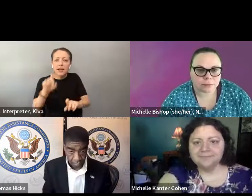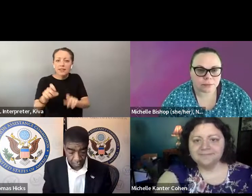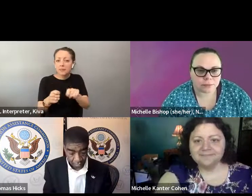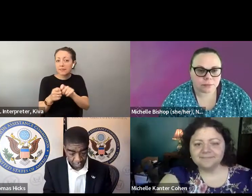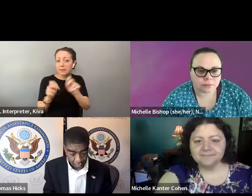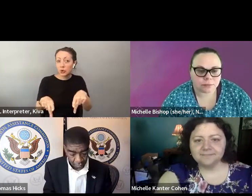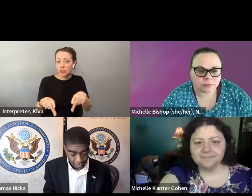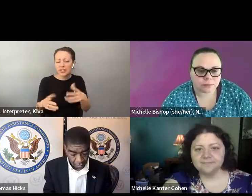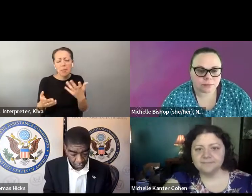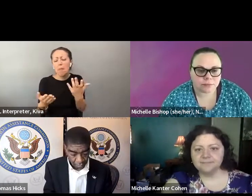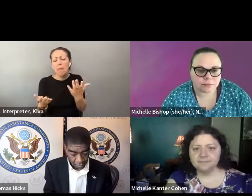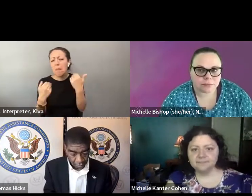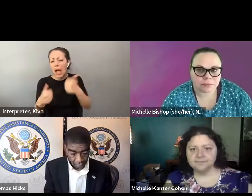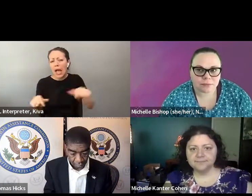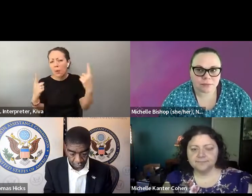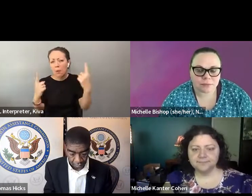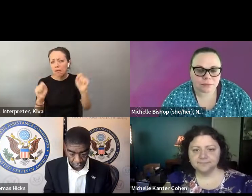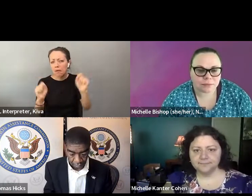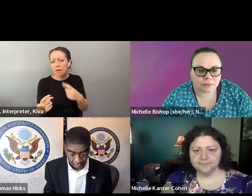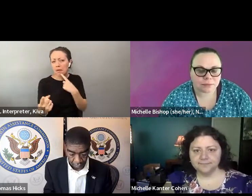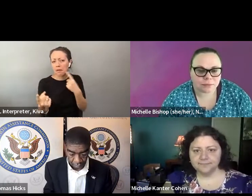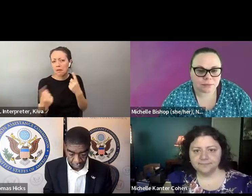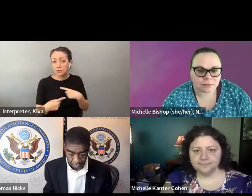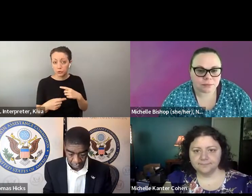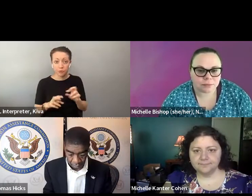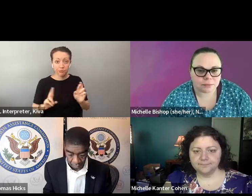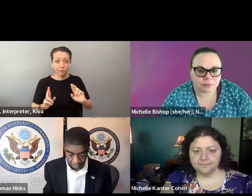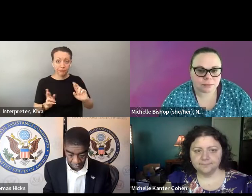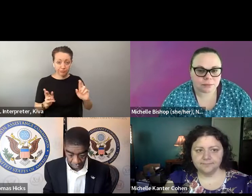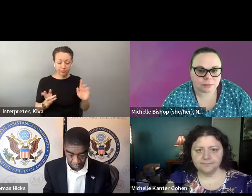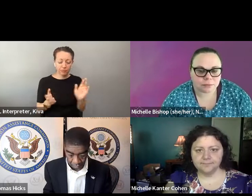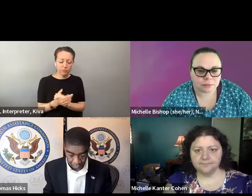We have seven panelists so I'm going to direct some questions specifically at certain folks , and if anyone else wants to But if you, if anyone else wants to pipe in, please feel free to do so.